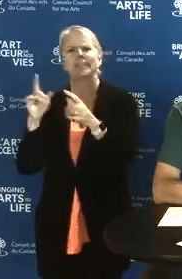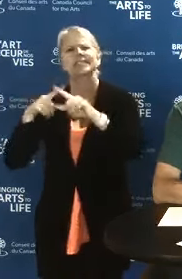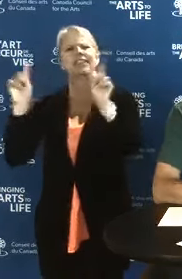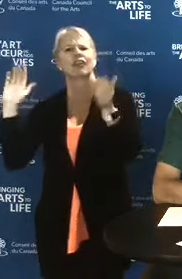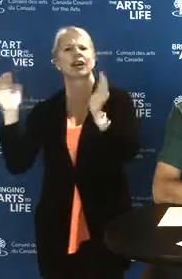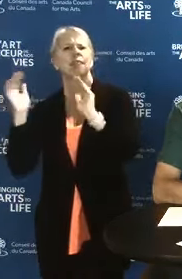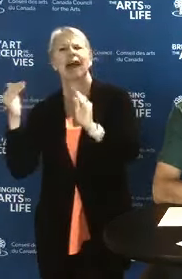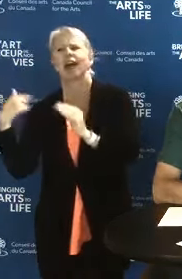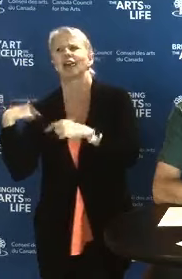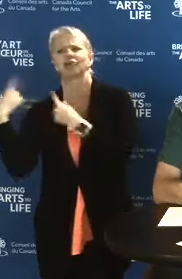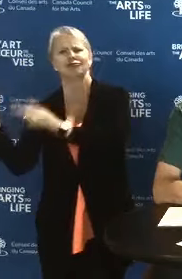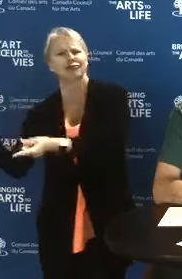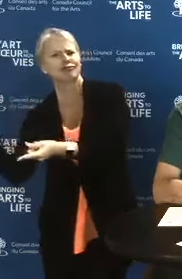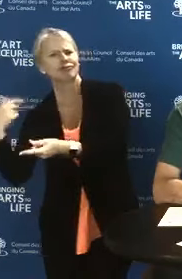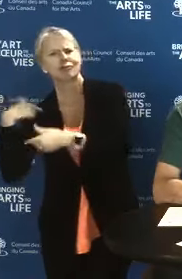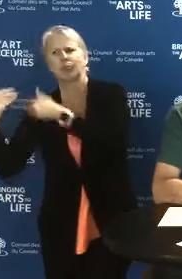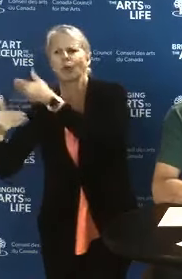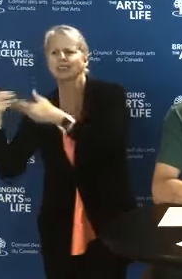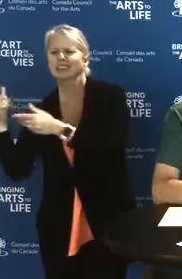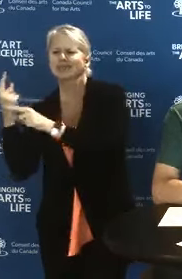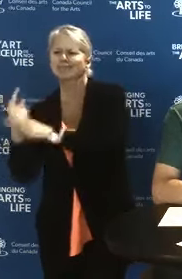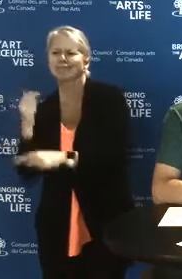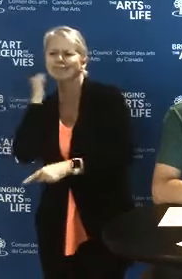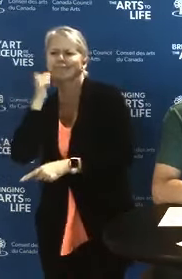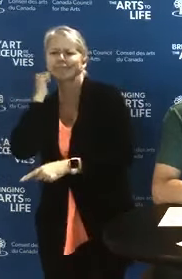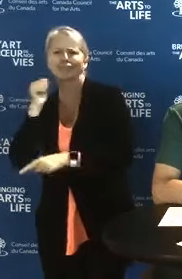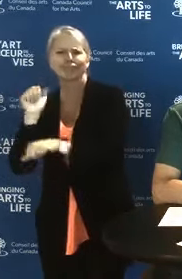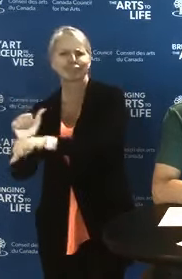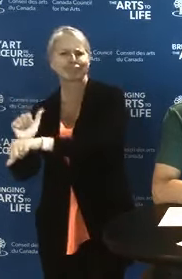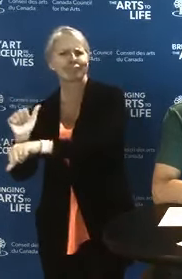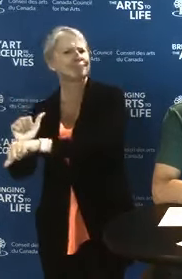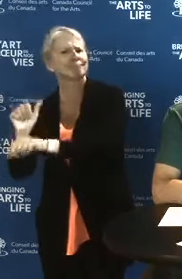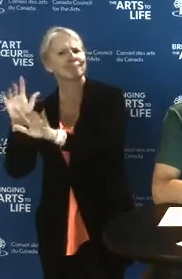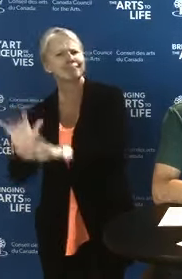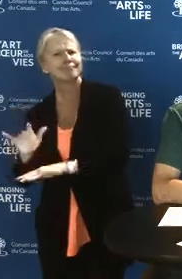Essentially, what we want you to get from this is that the three components